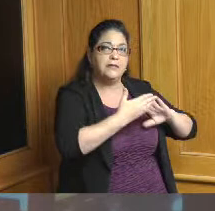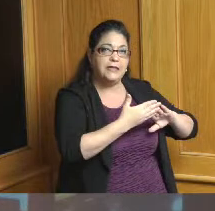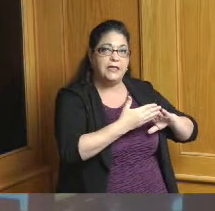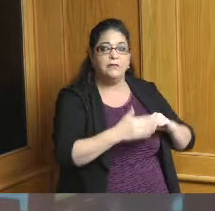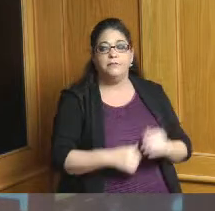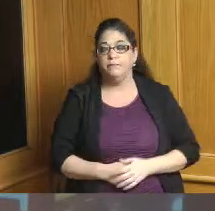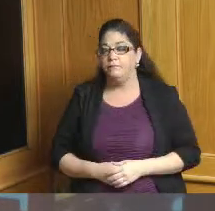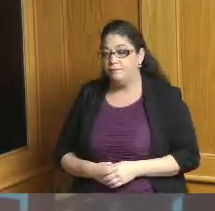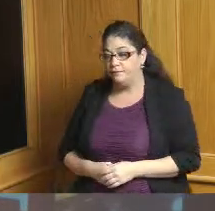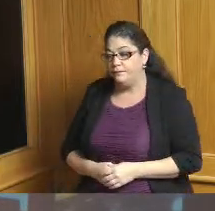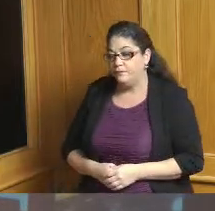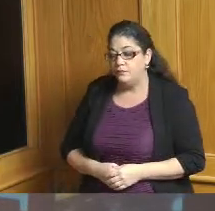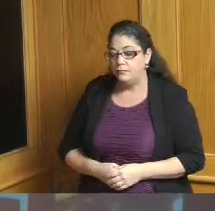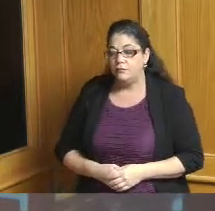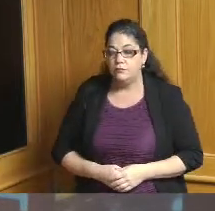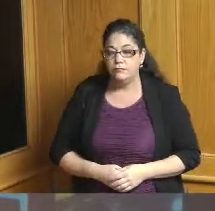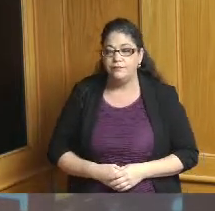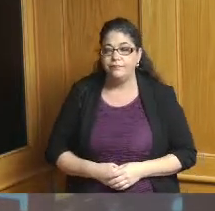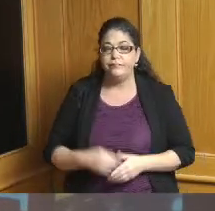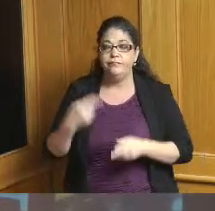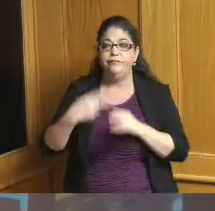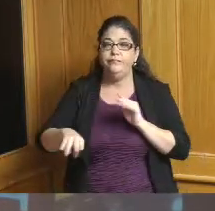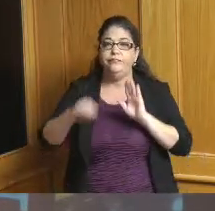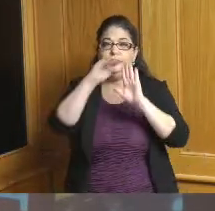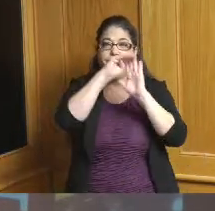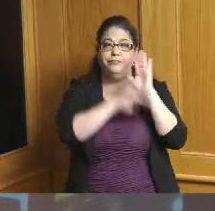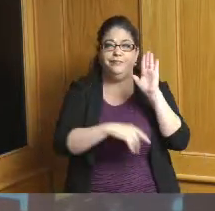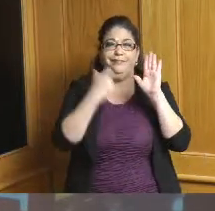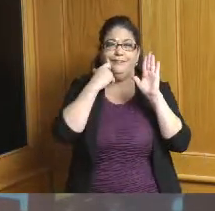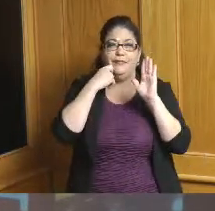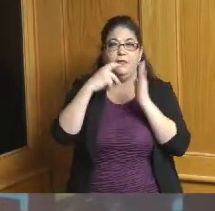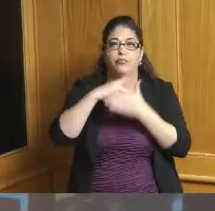this is just a small list of some of the recent projects we've had in the city of Forest Park